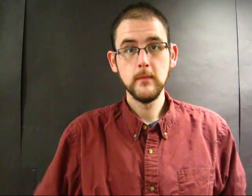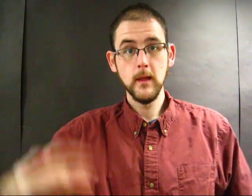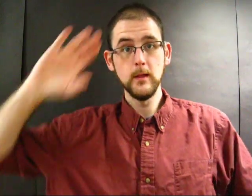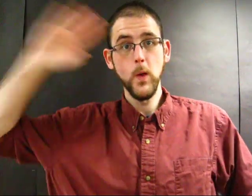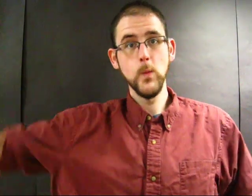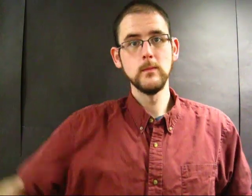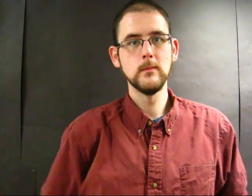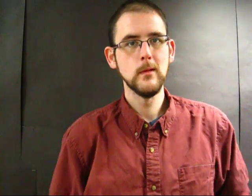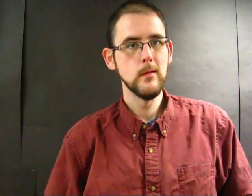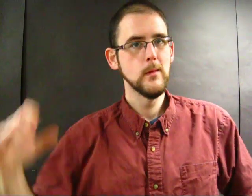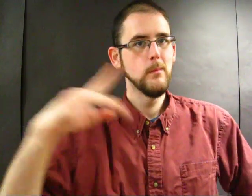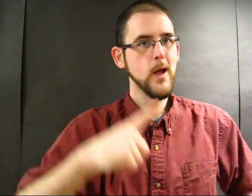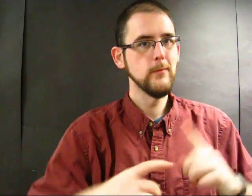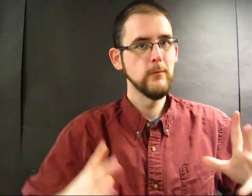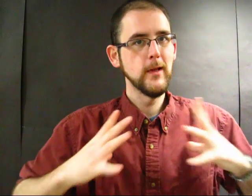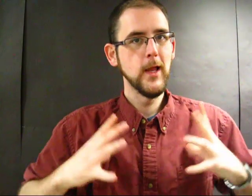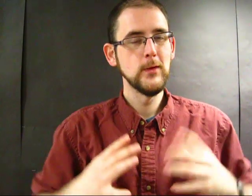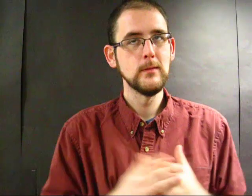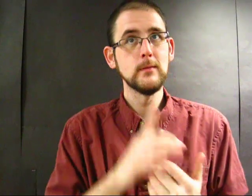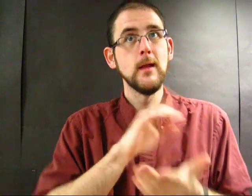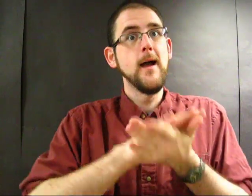Hello! I'm back from vacation and it was really nice.